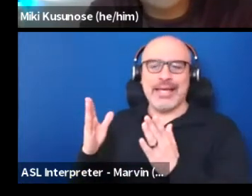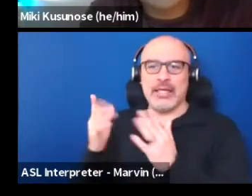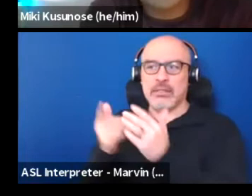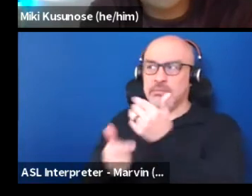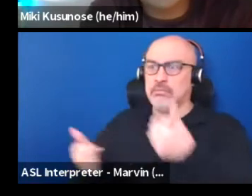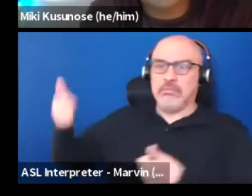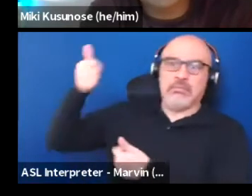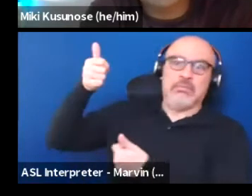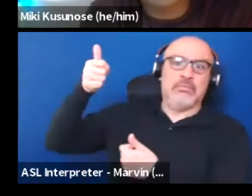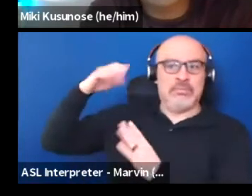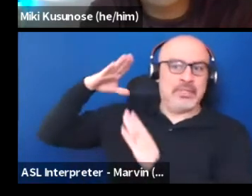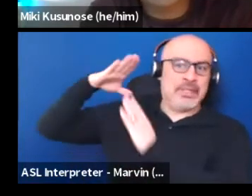That'd be pretty great.